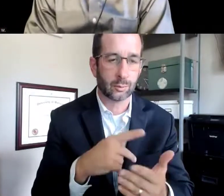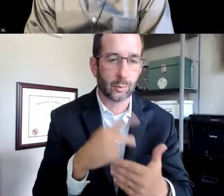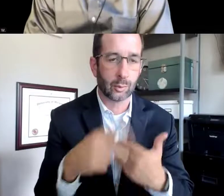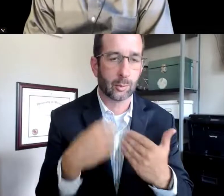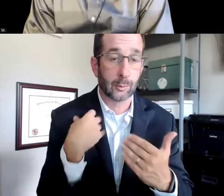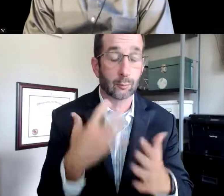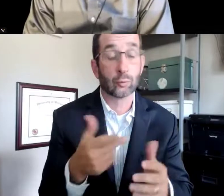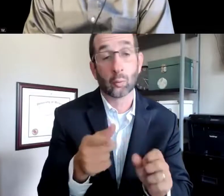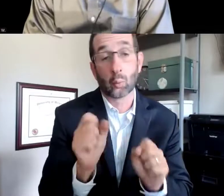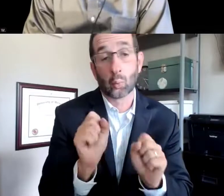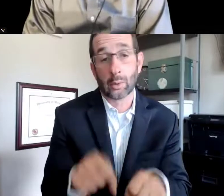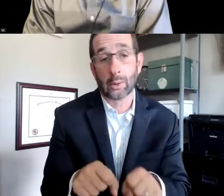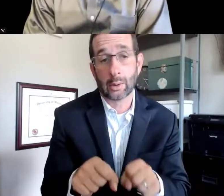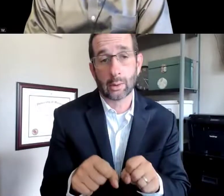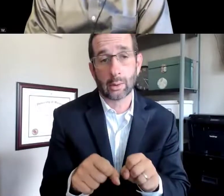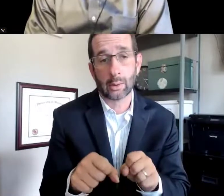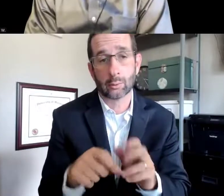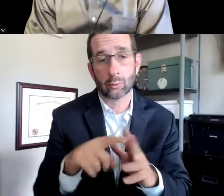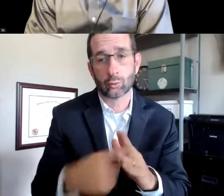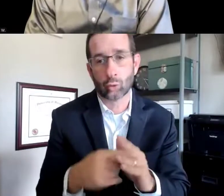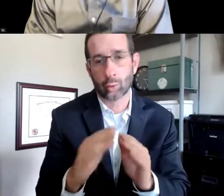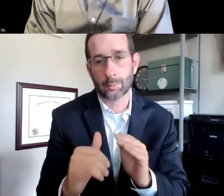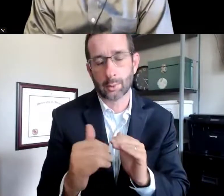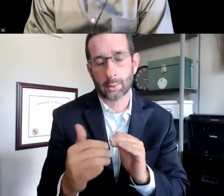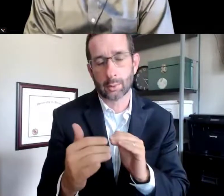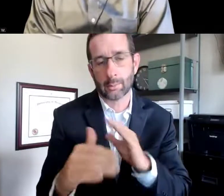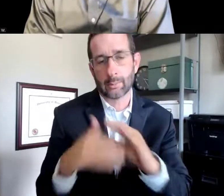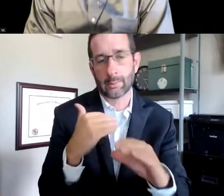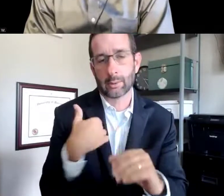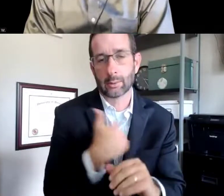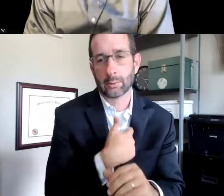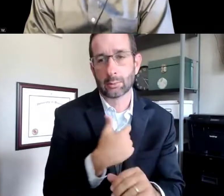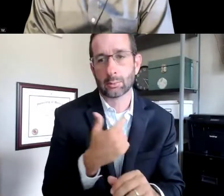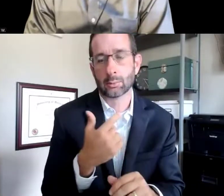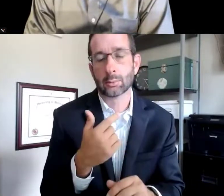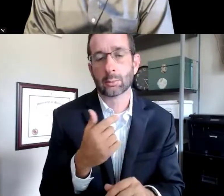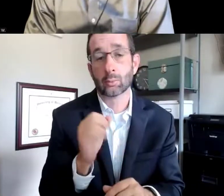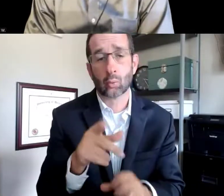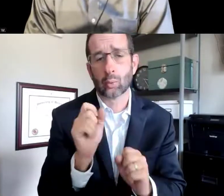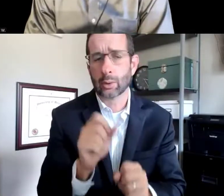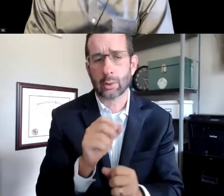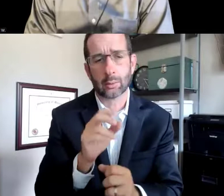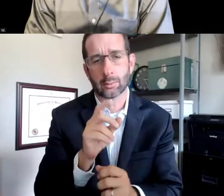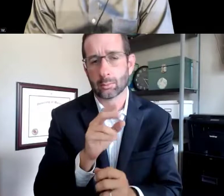Matthew Lockhart: Correct, reach out to the program officer. You also could start by e-mailing us.